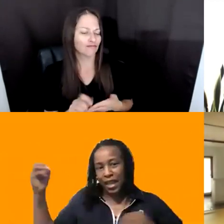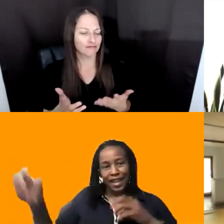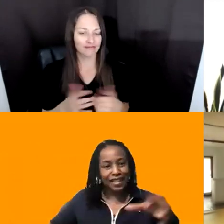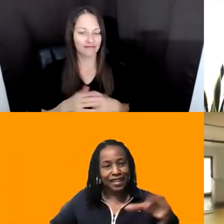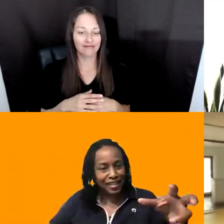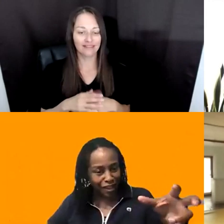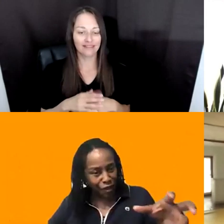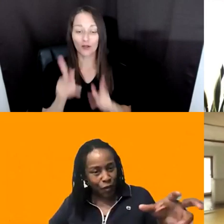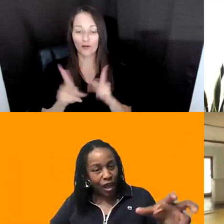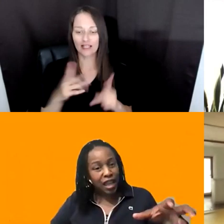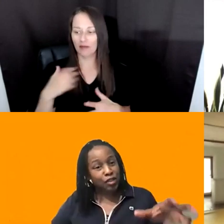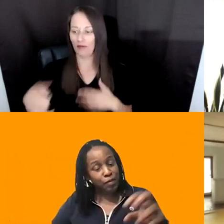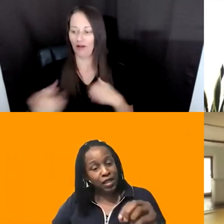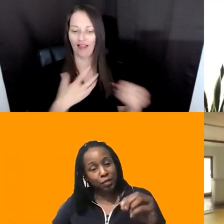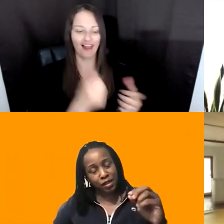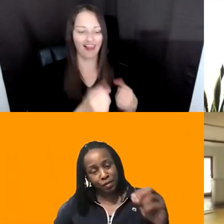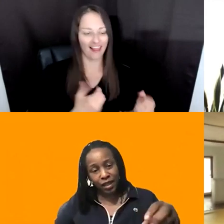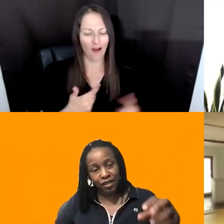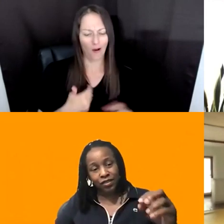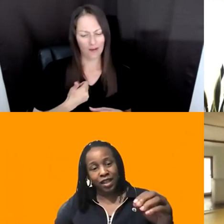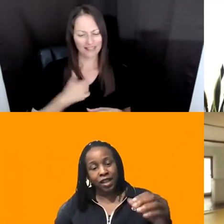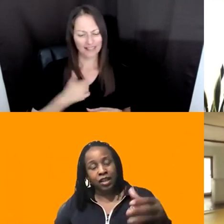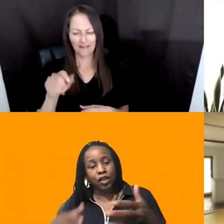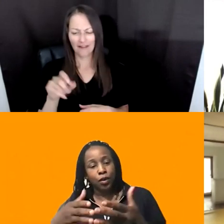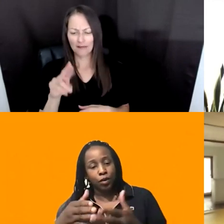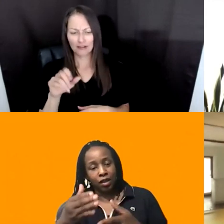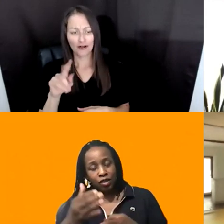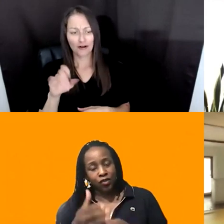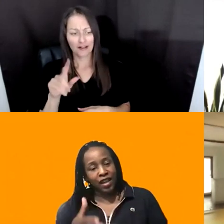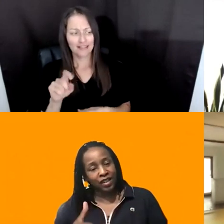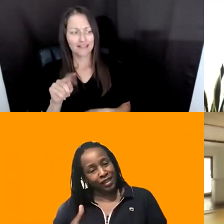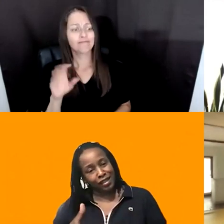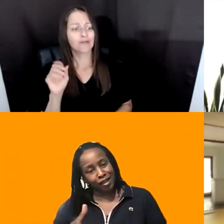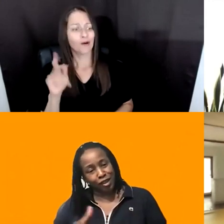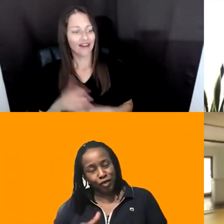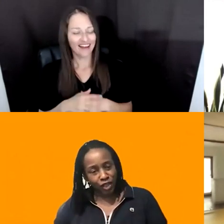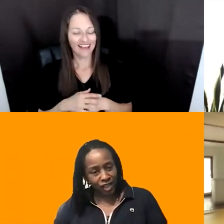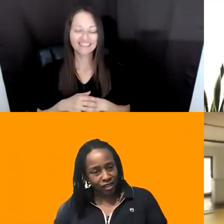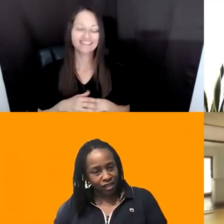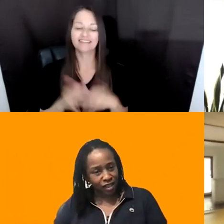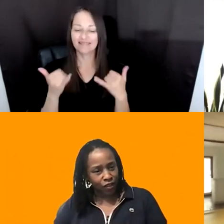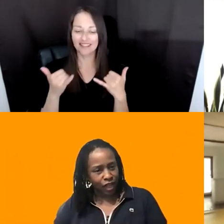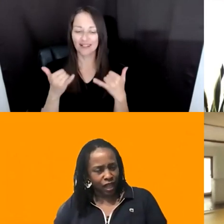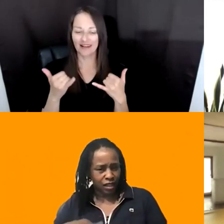IN THIS DIFFERENT WAYS FROM THESE PERSPECTIVES. SO THERE'S FINALLY THIS CONVERGENCE OF A KIND OF